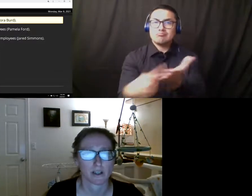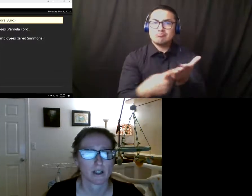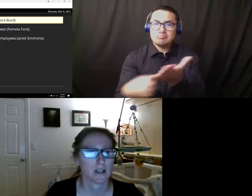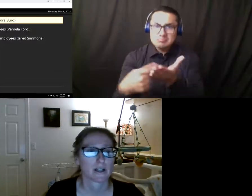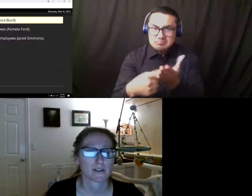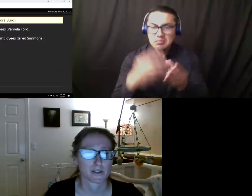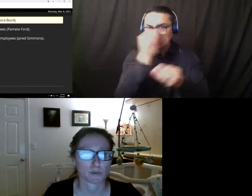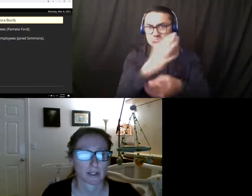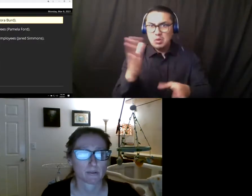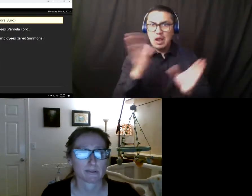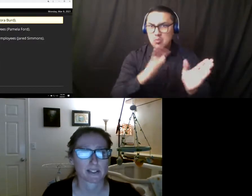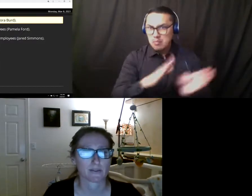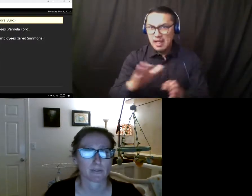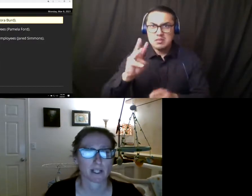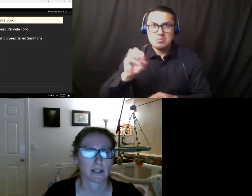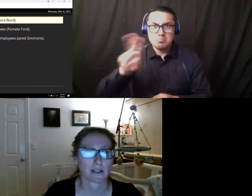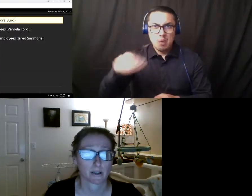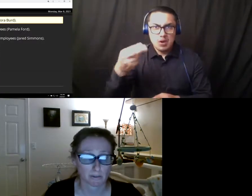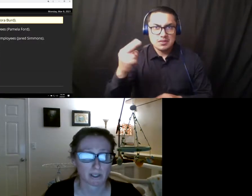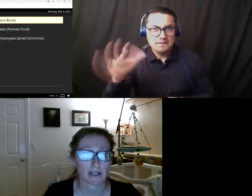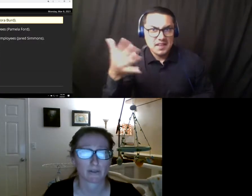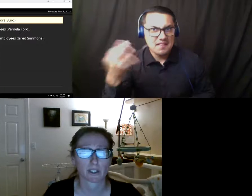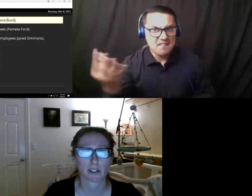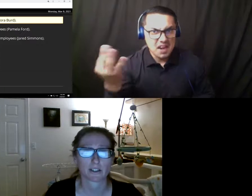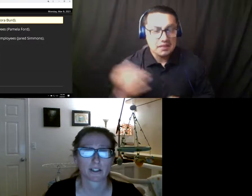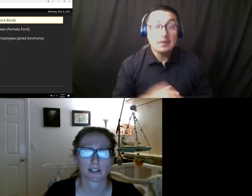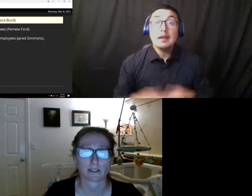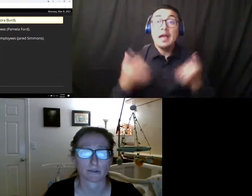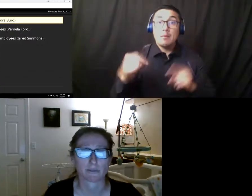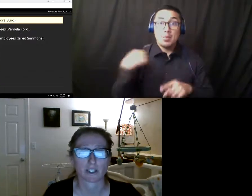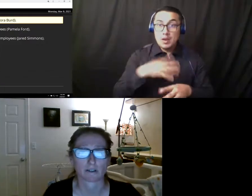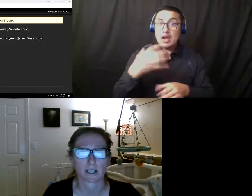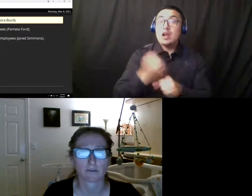This morning we received a reply from the college's Interim General Counsel